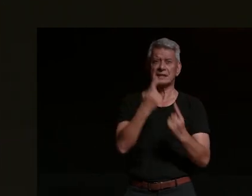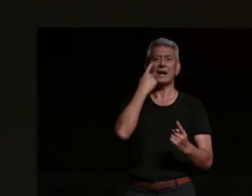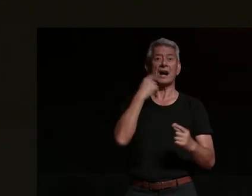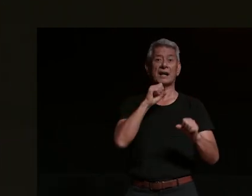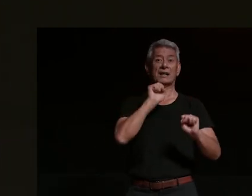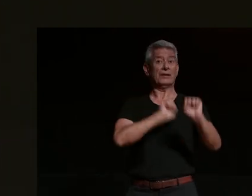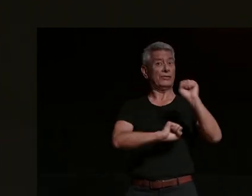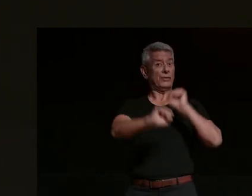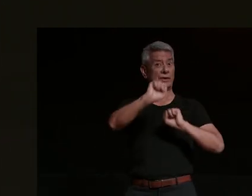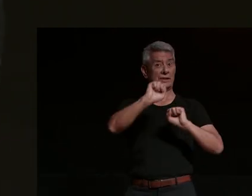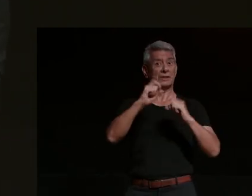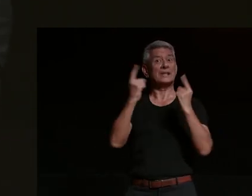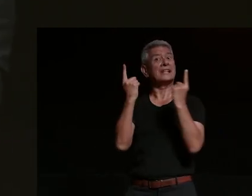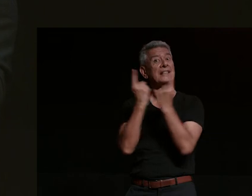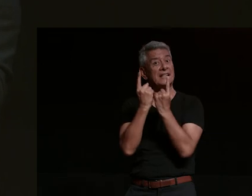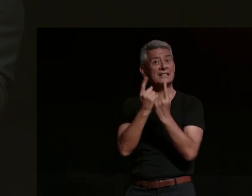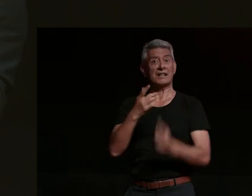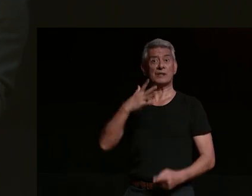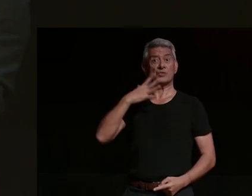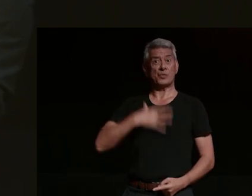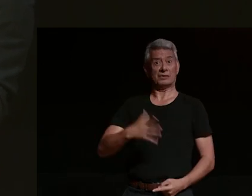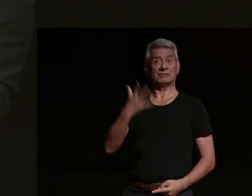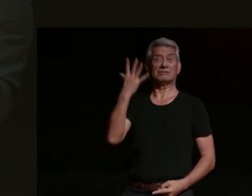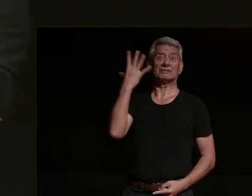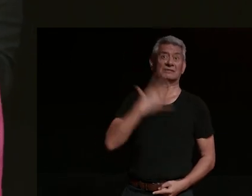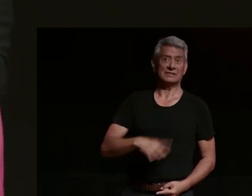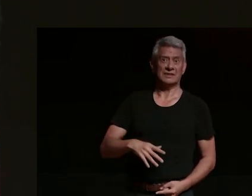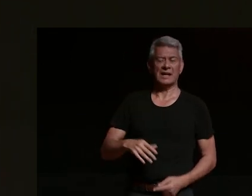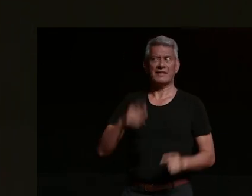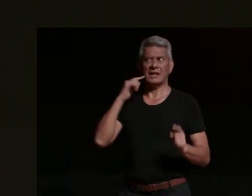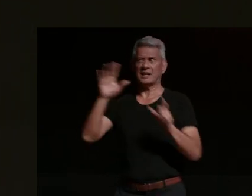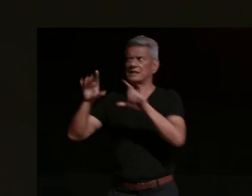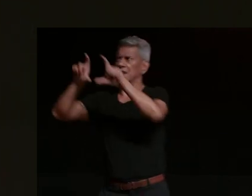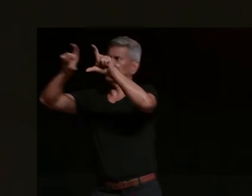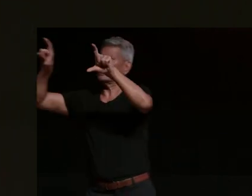find myself painted in what the corporate world calls self-care and the catholic church called sin